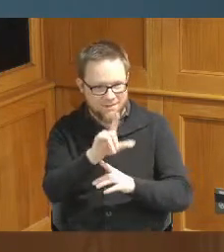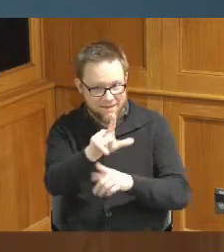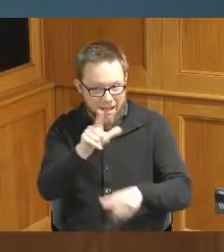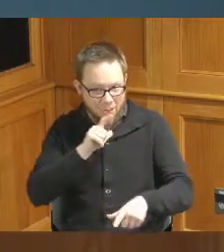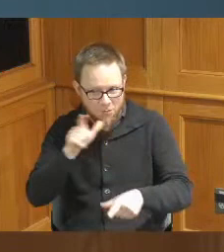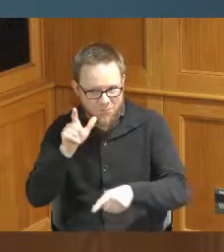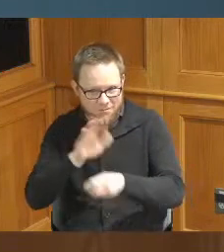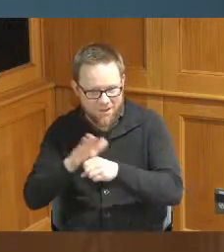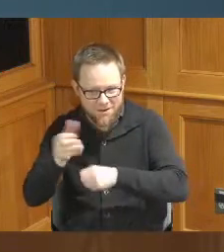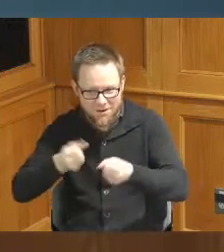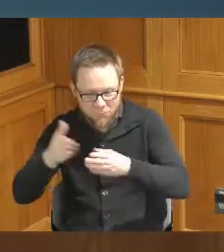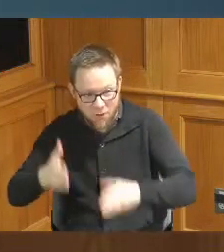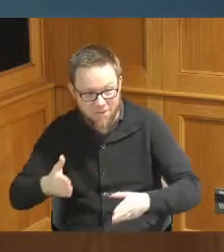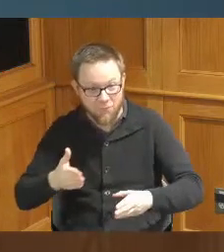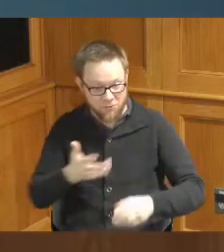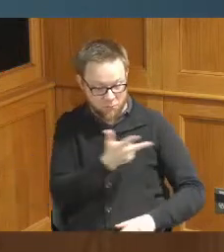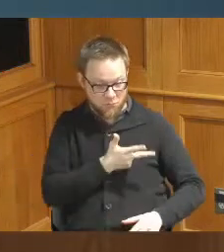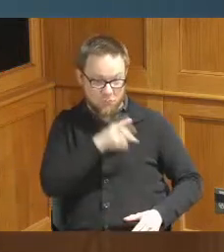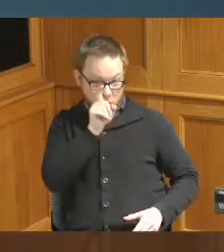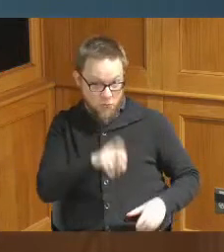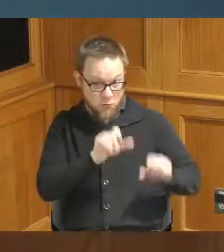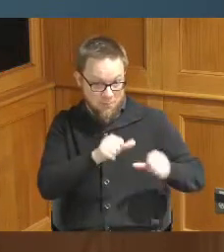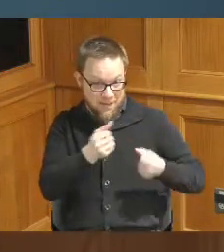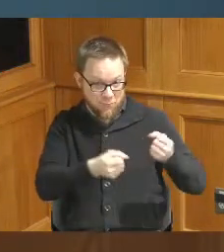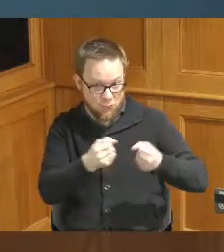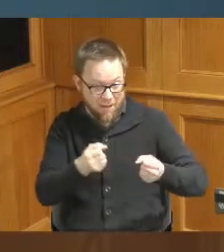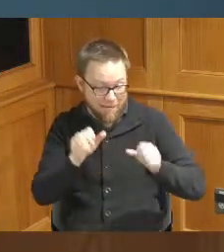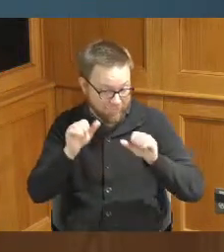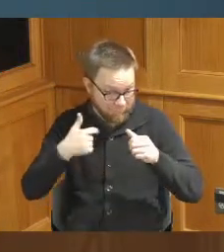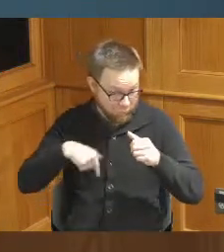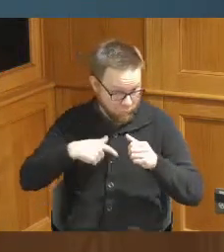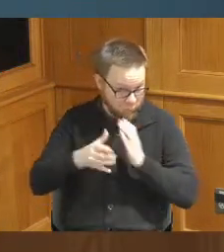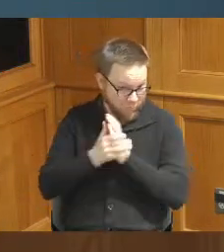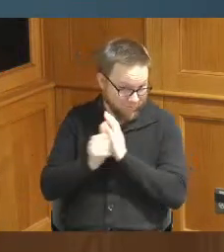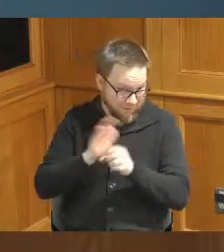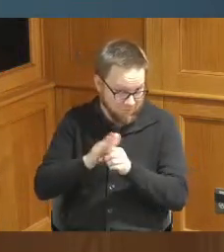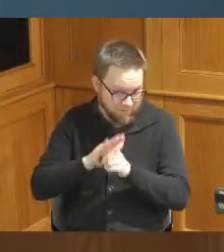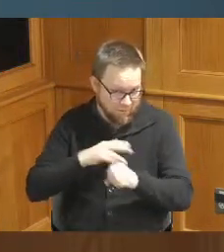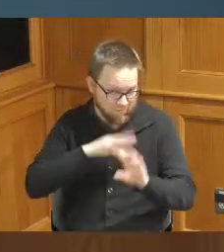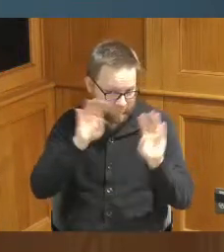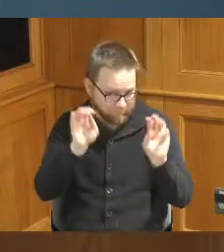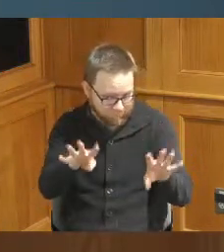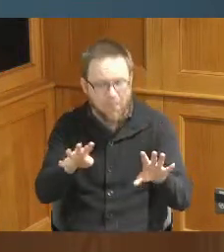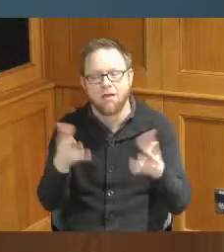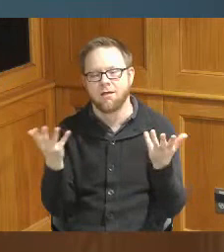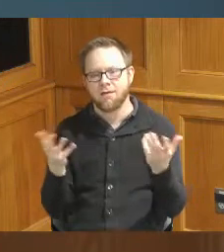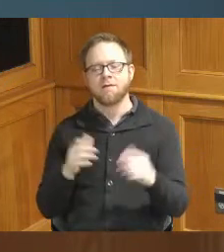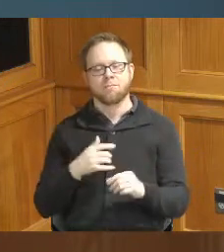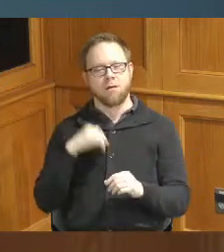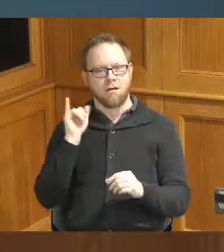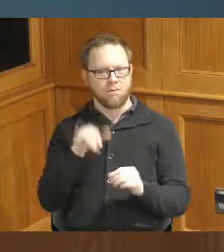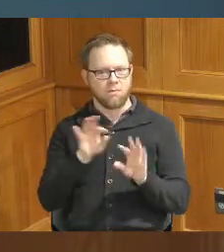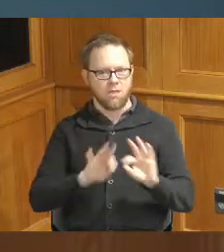to but I don't know about our driving skills but the point is this is needed and happy to support